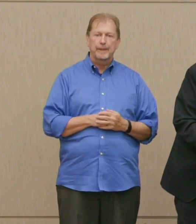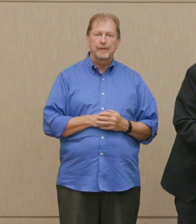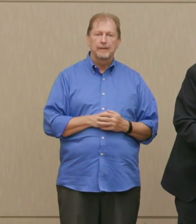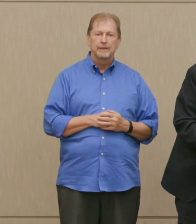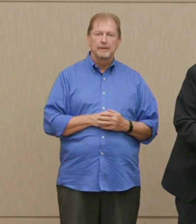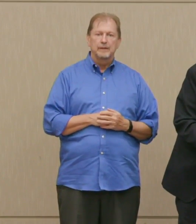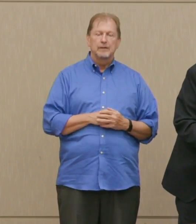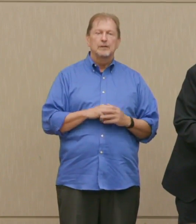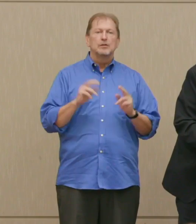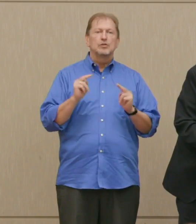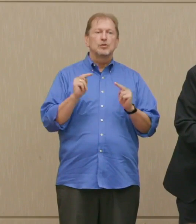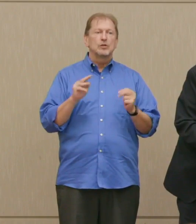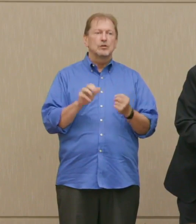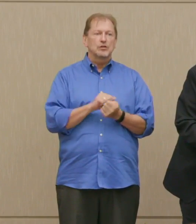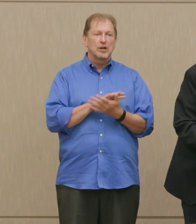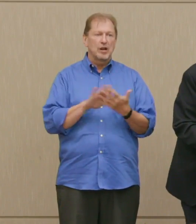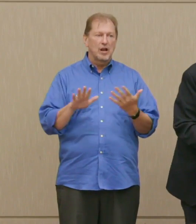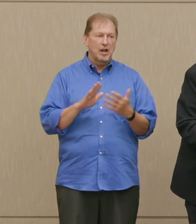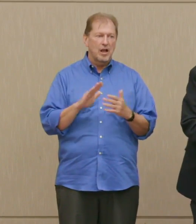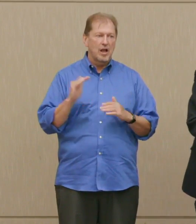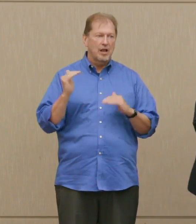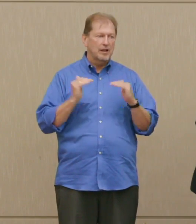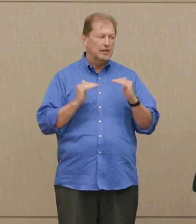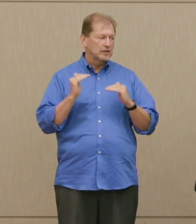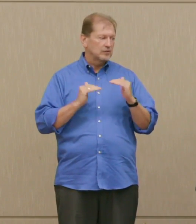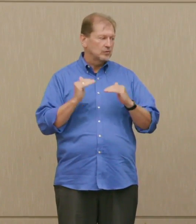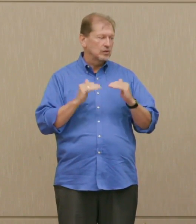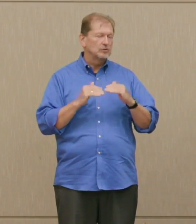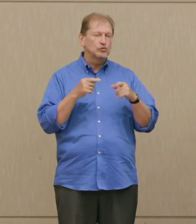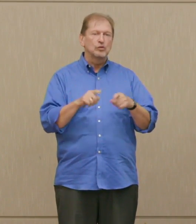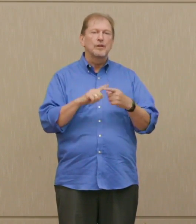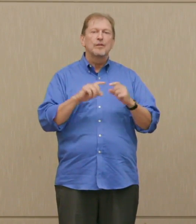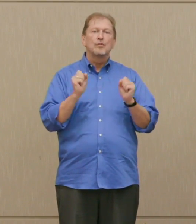peaceful relations between the various blocks during the Cold War?